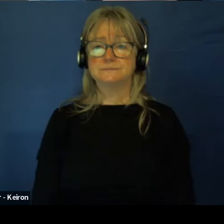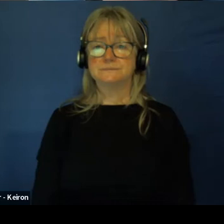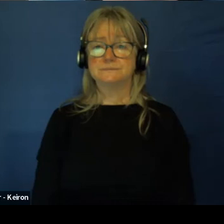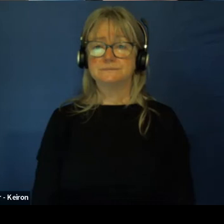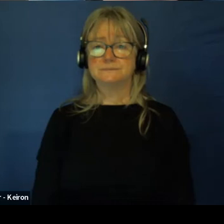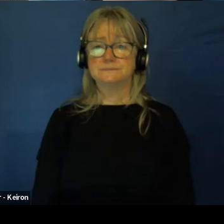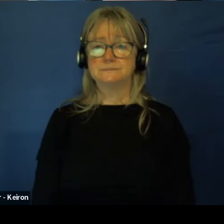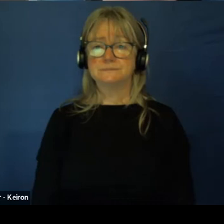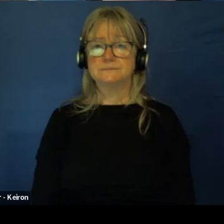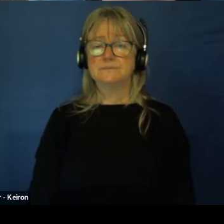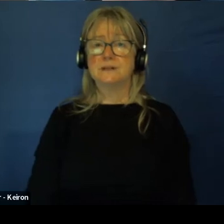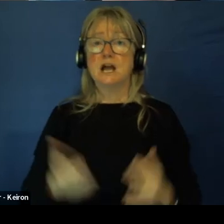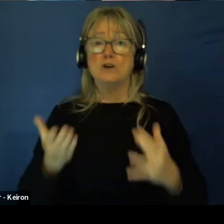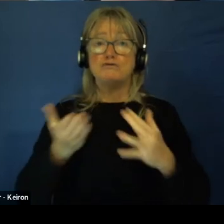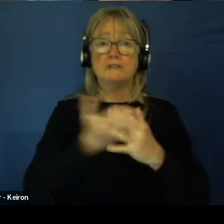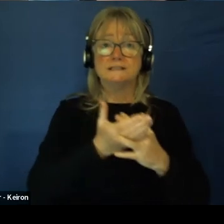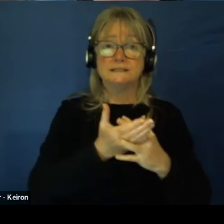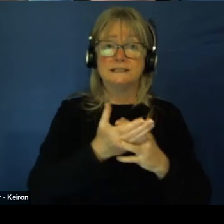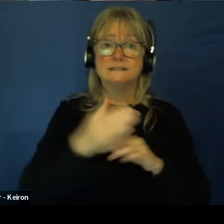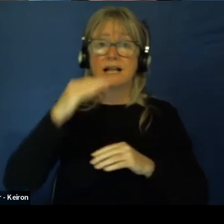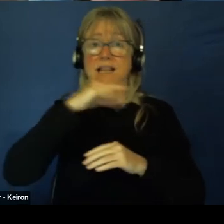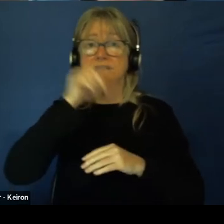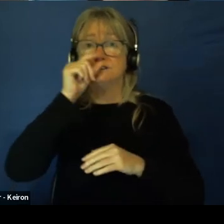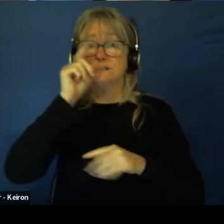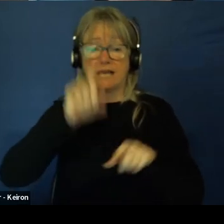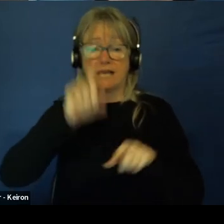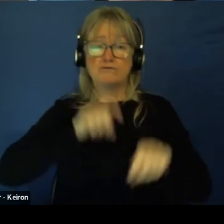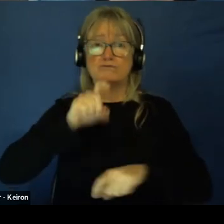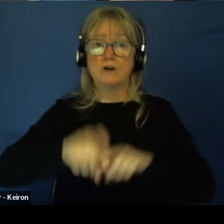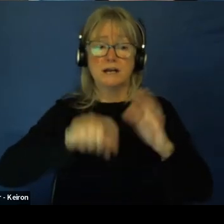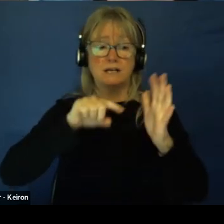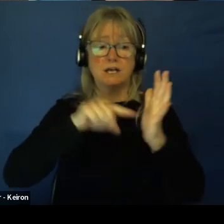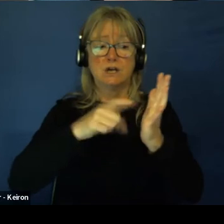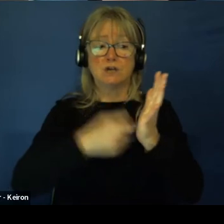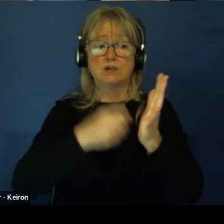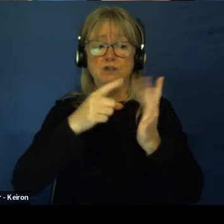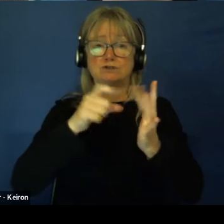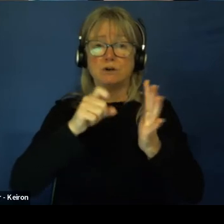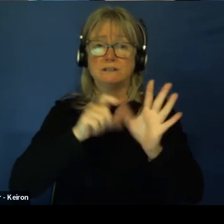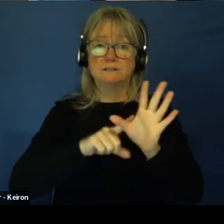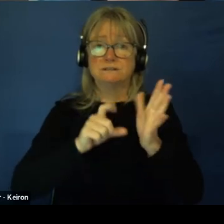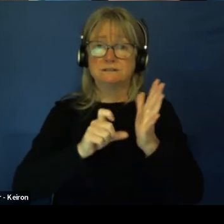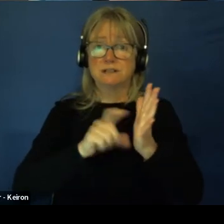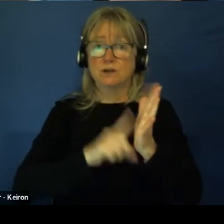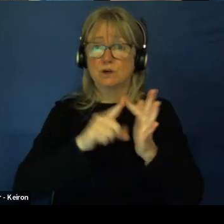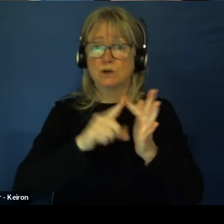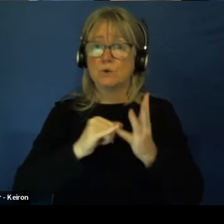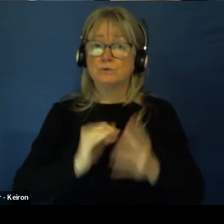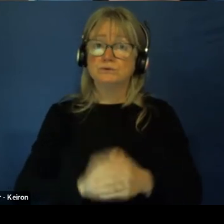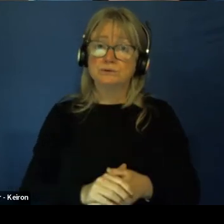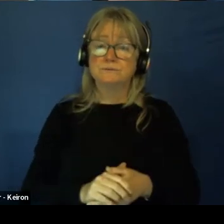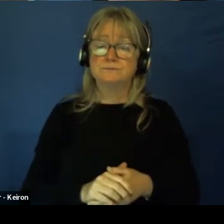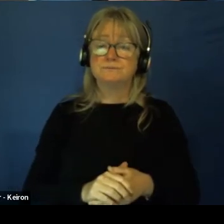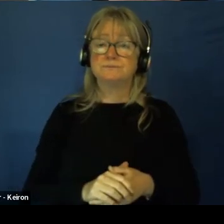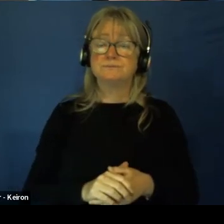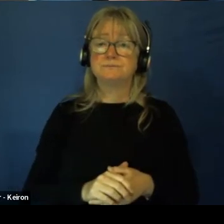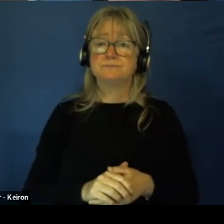Everybody says lunch, we could buy trice shade baskets and play on the equipment.